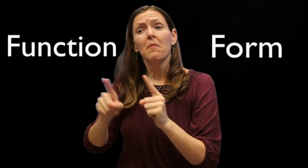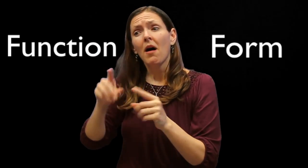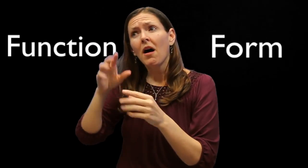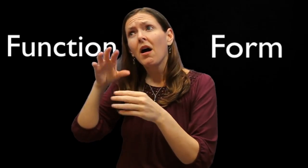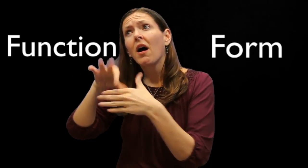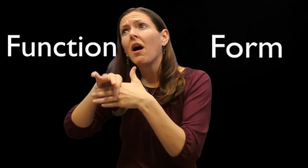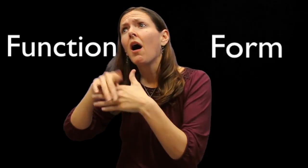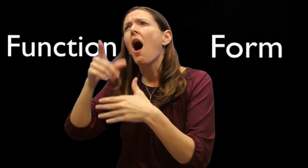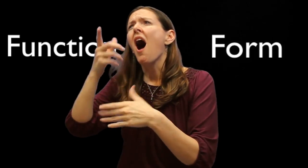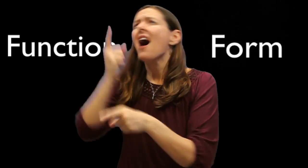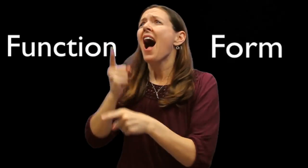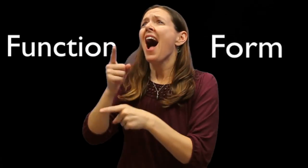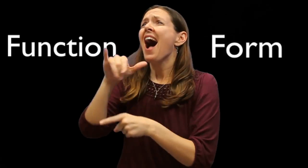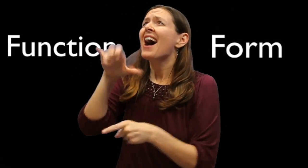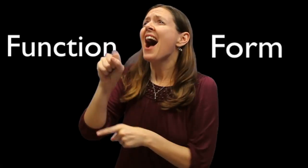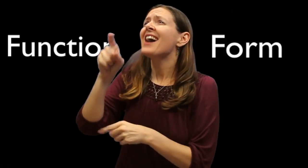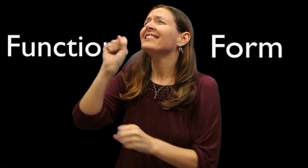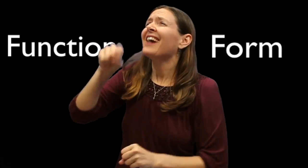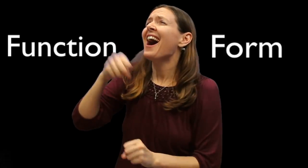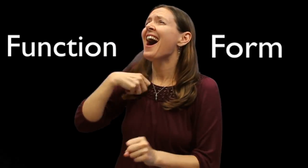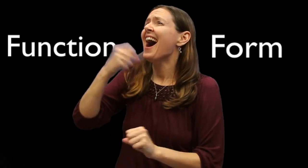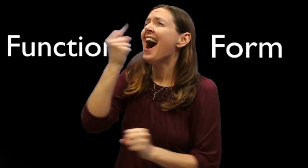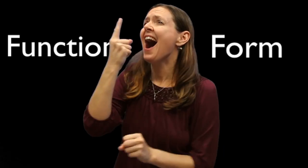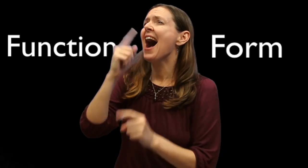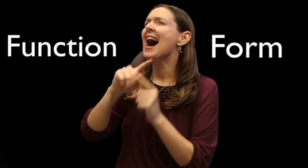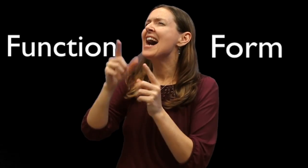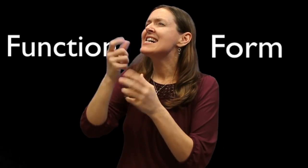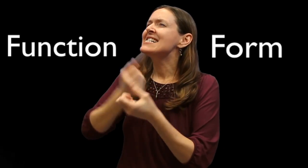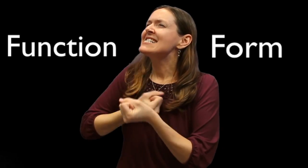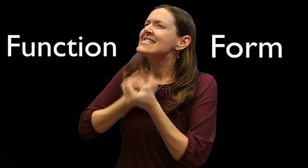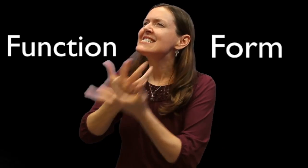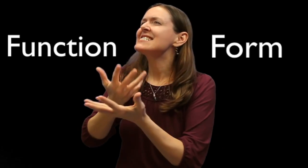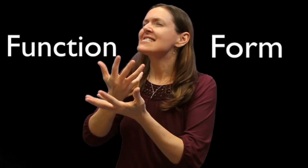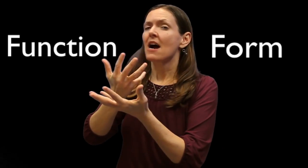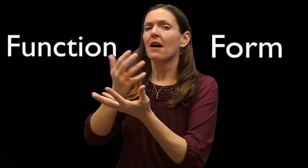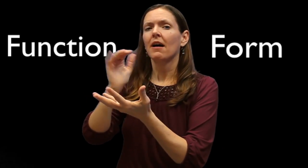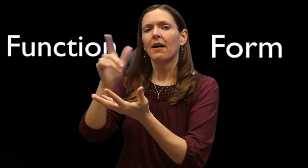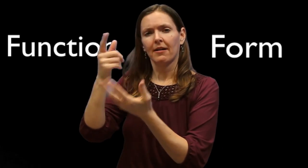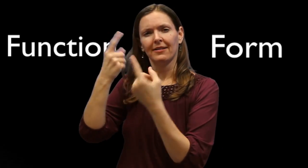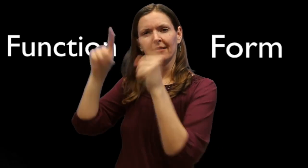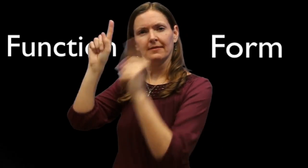but the content is accurate and understandable, however, the presenter has a hard time expressing